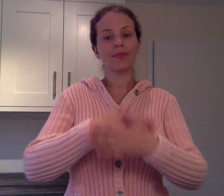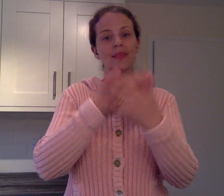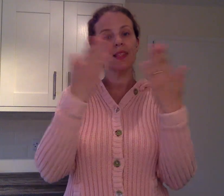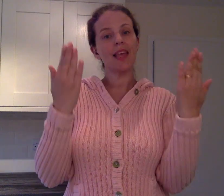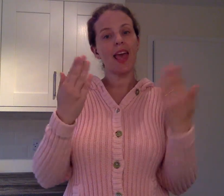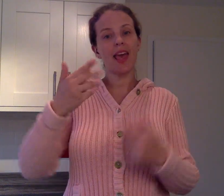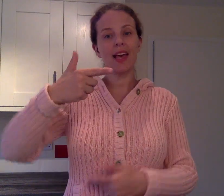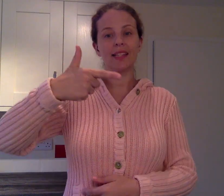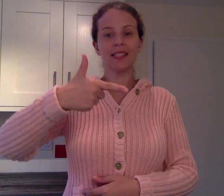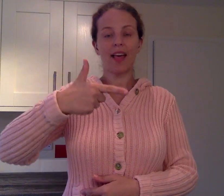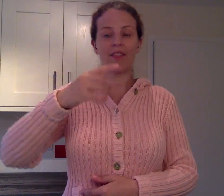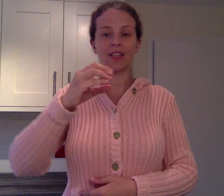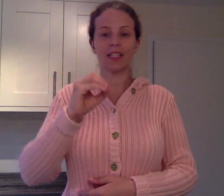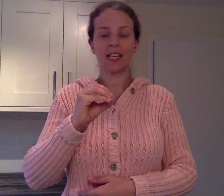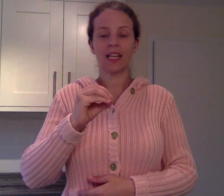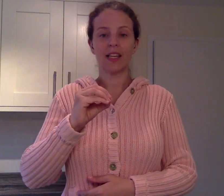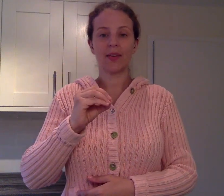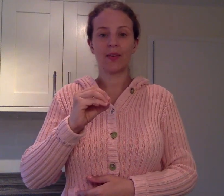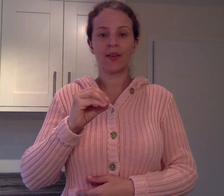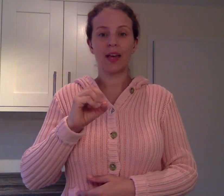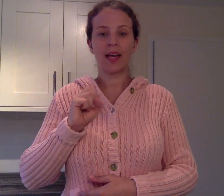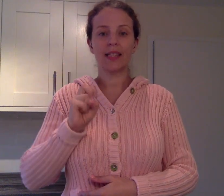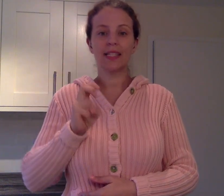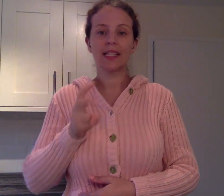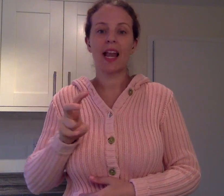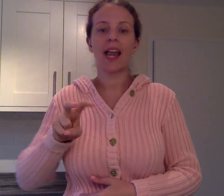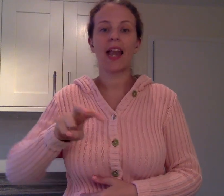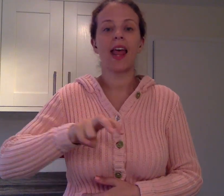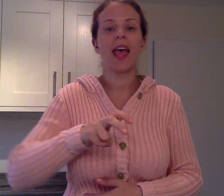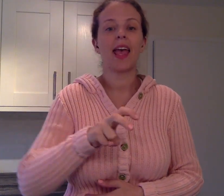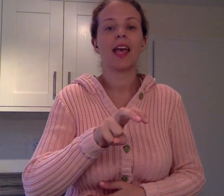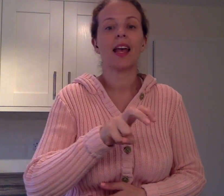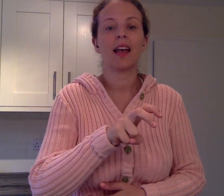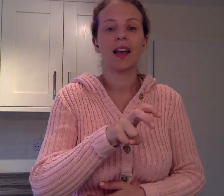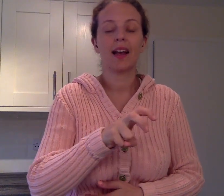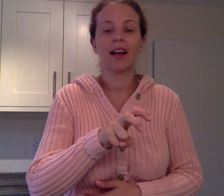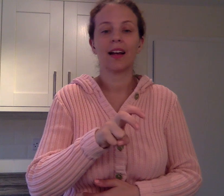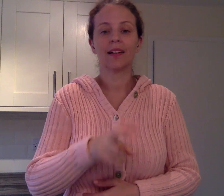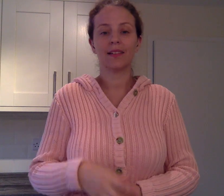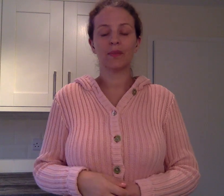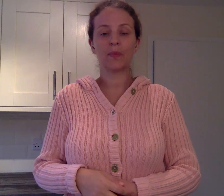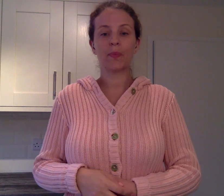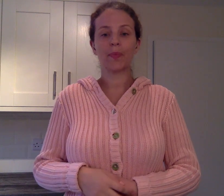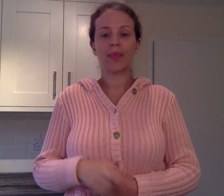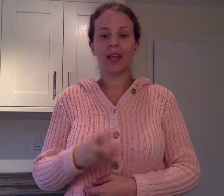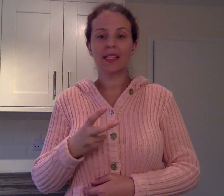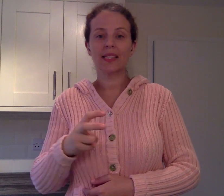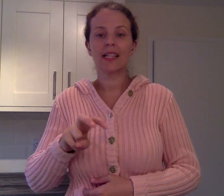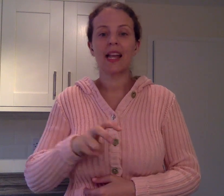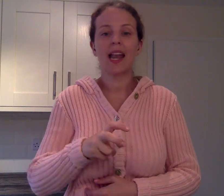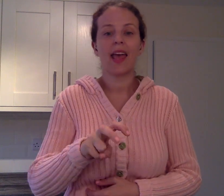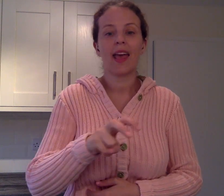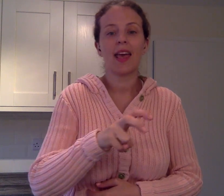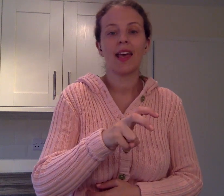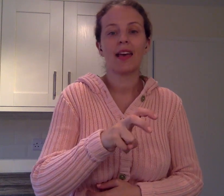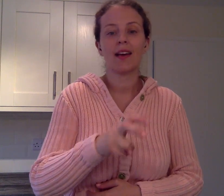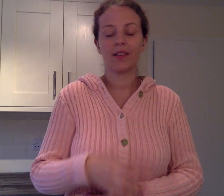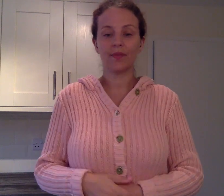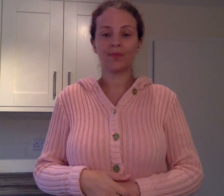Day 70 SNAKE